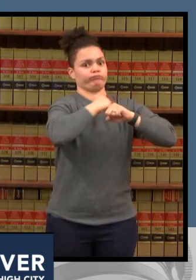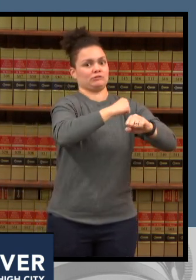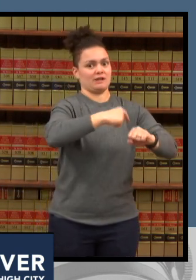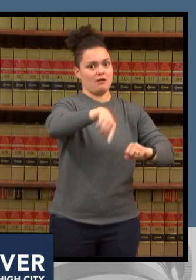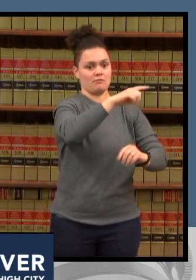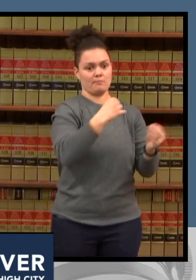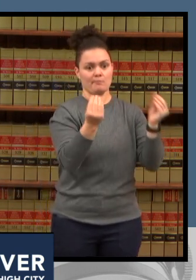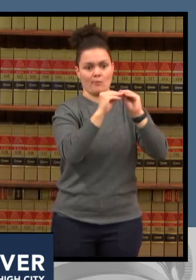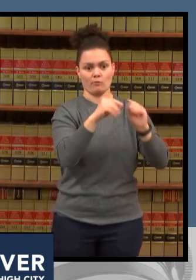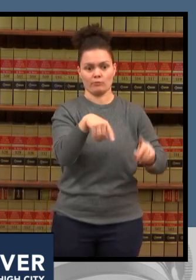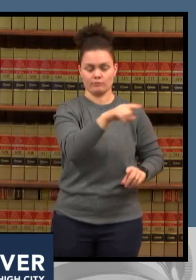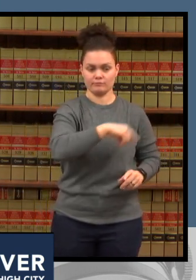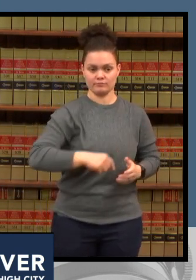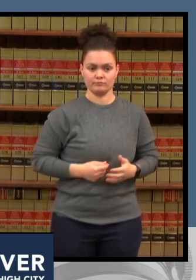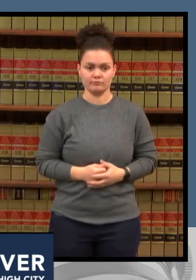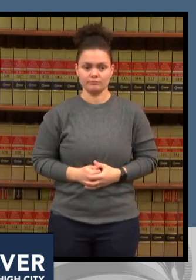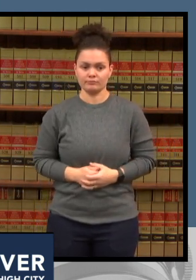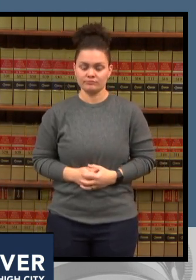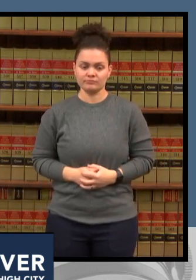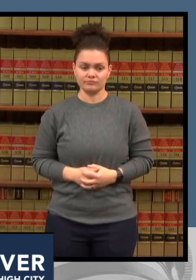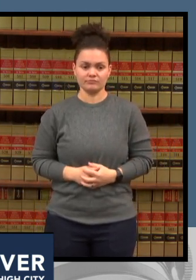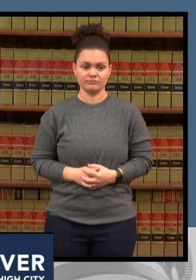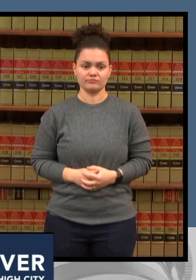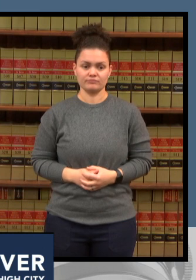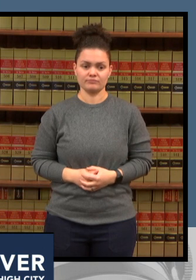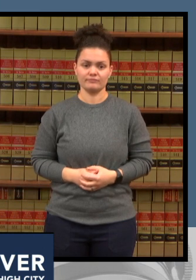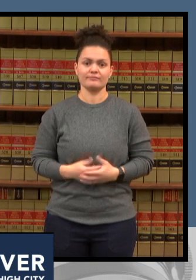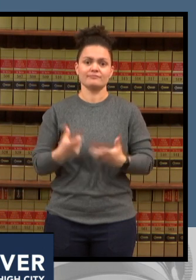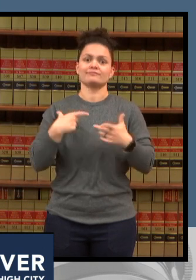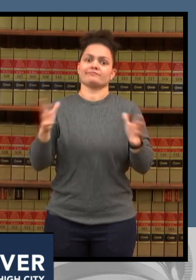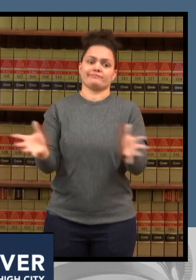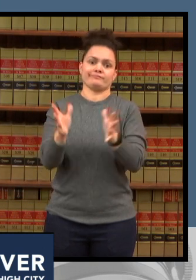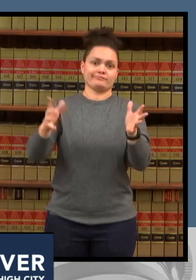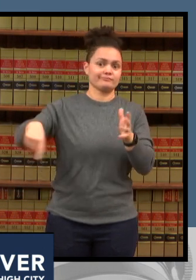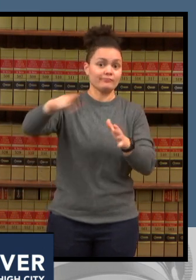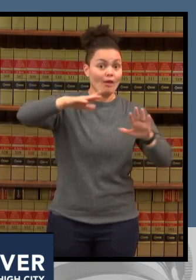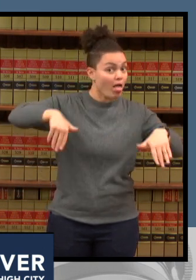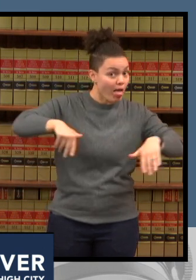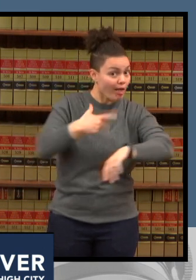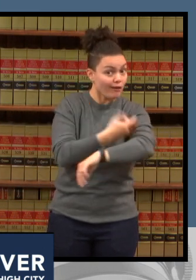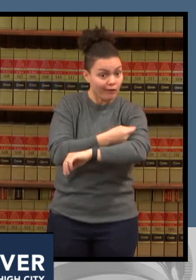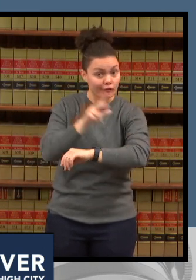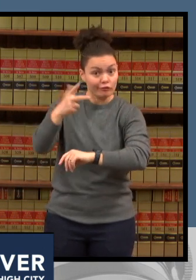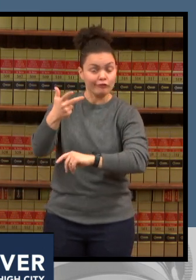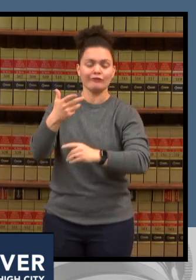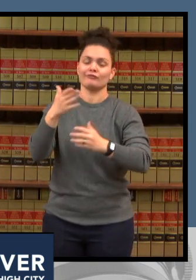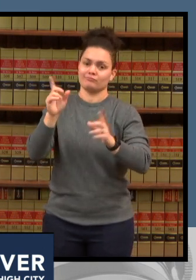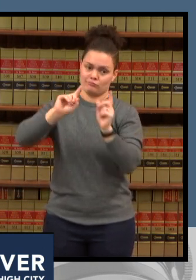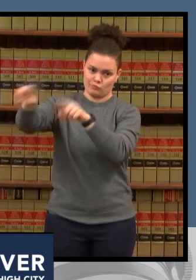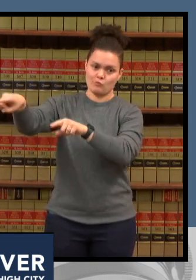part in helping our community achieve that until we do we can benefit from additional protections